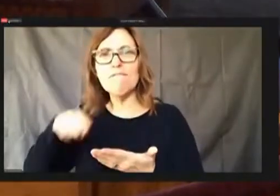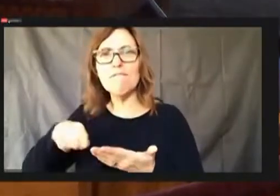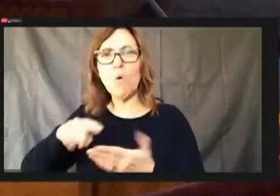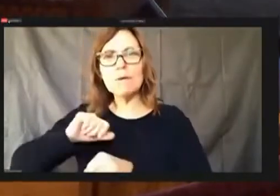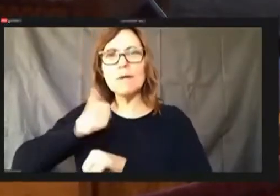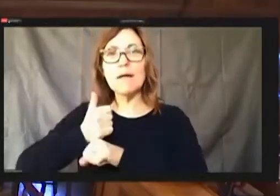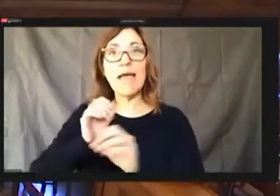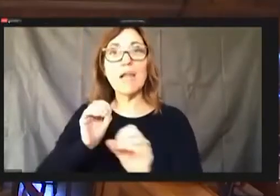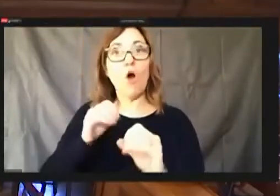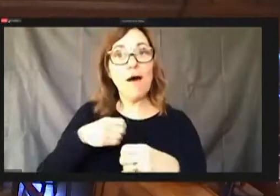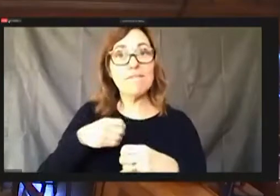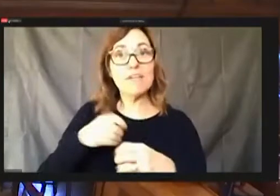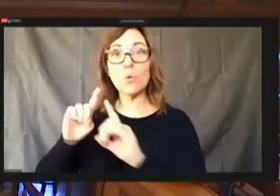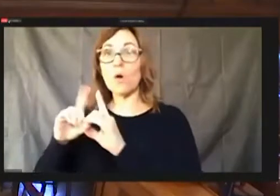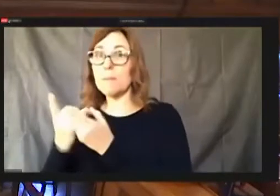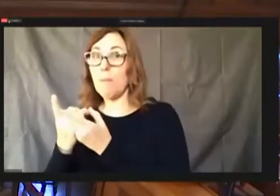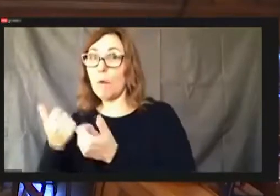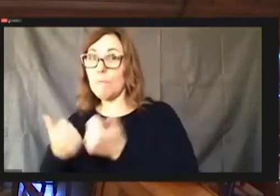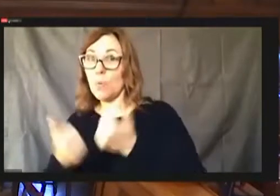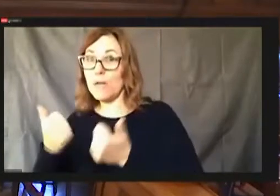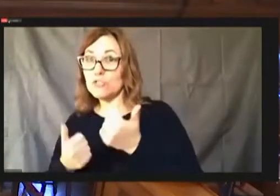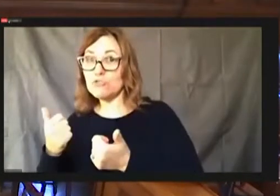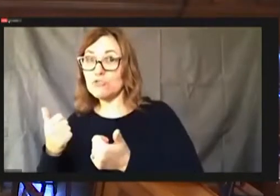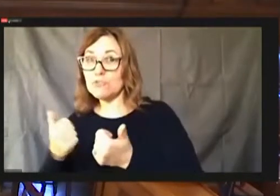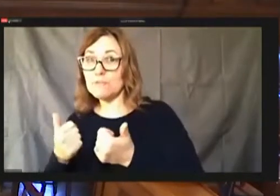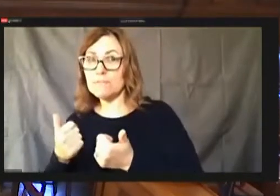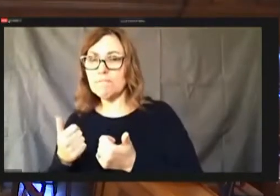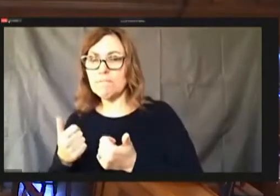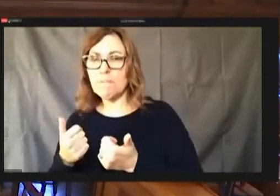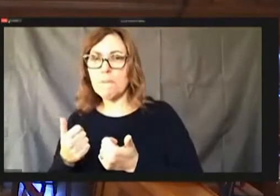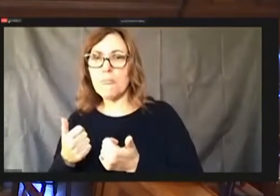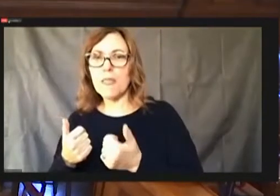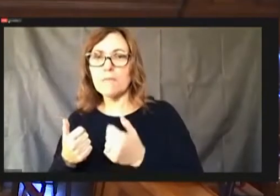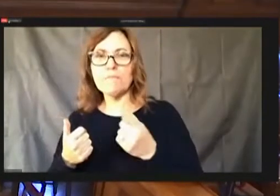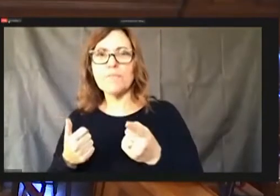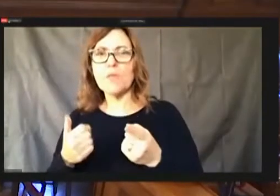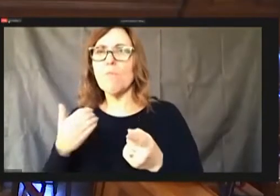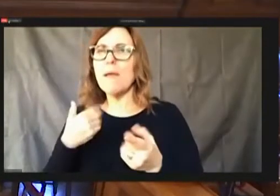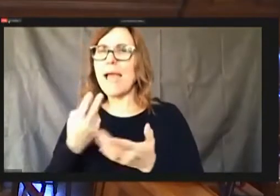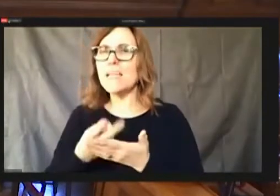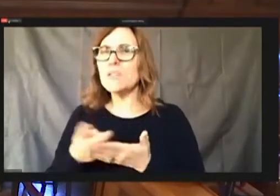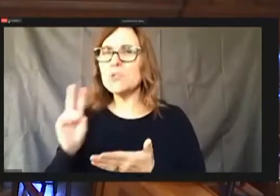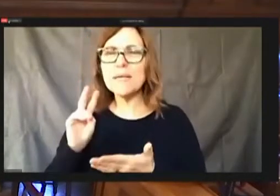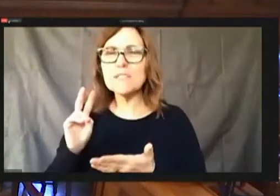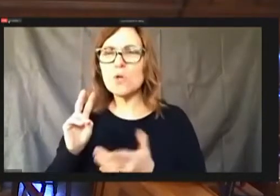If you had two weeks ago, open office but functionally it operates the same as a department